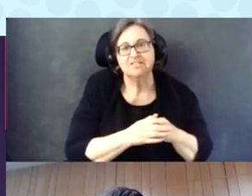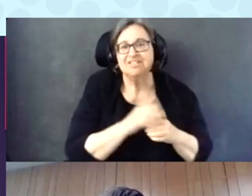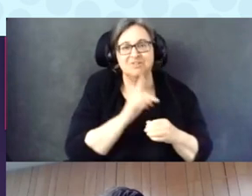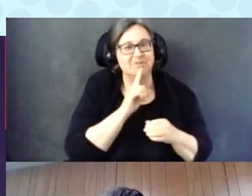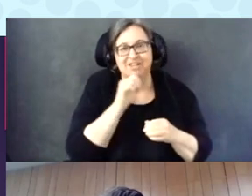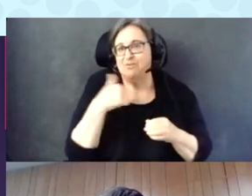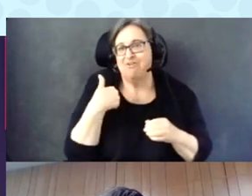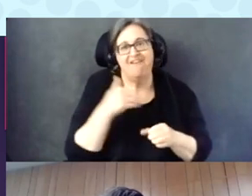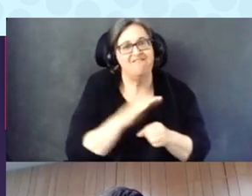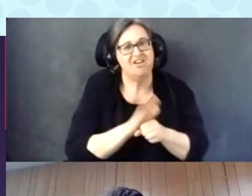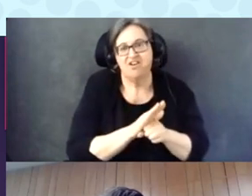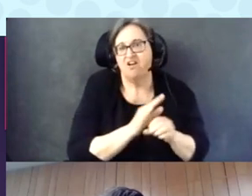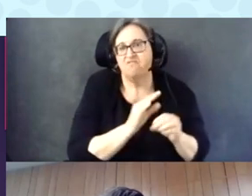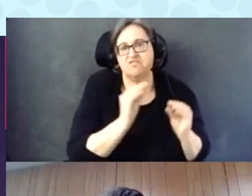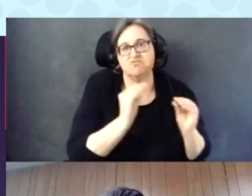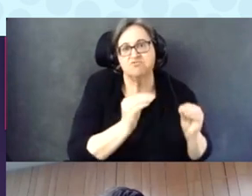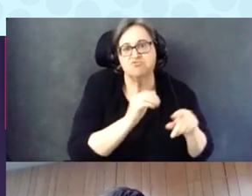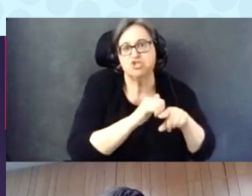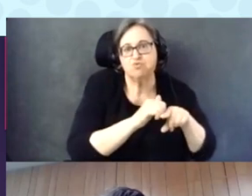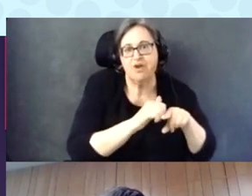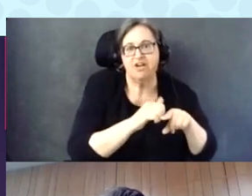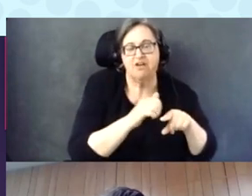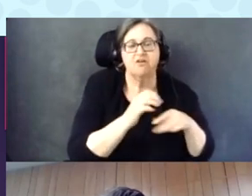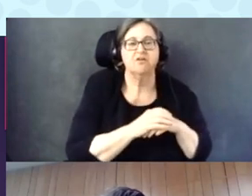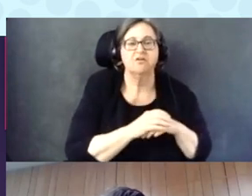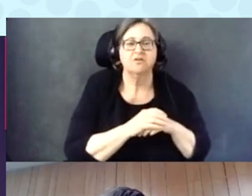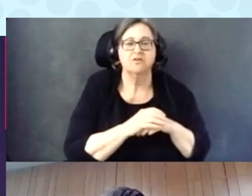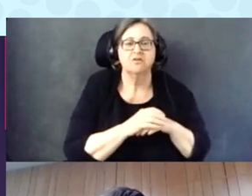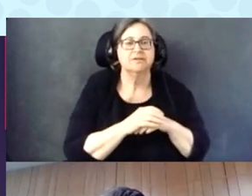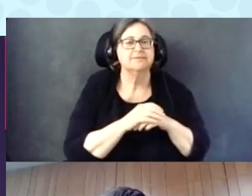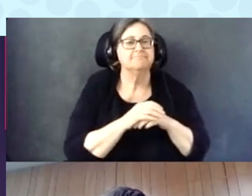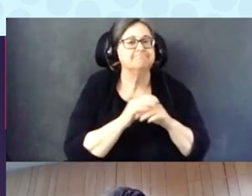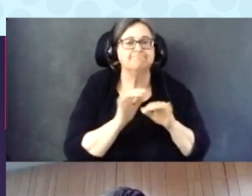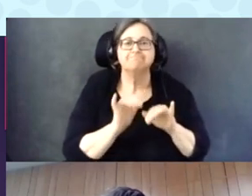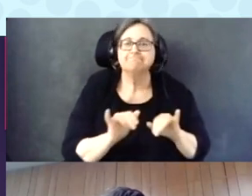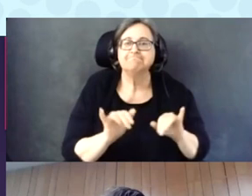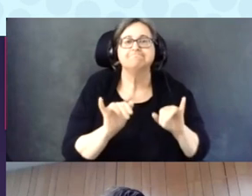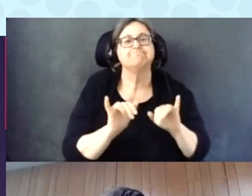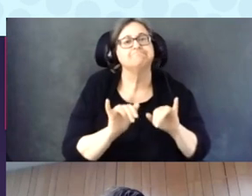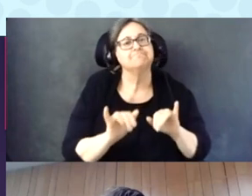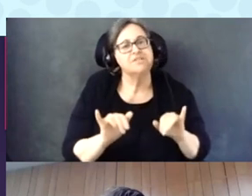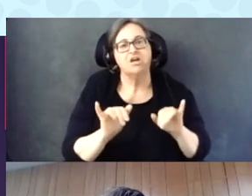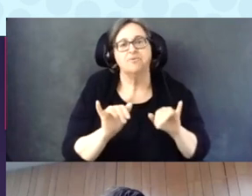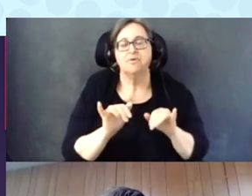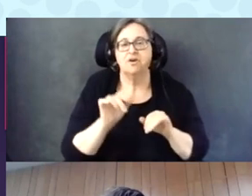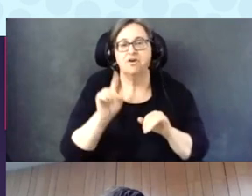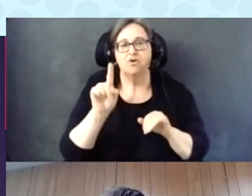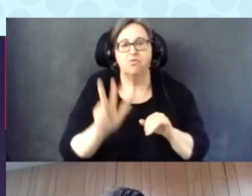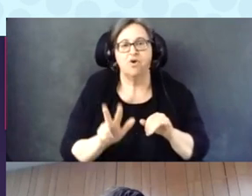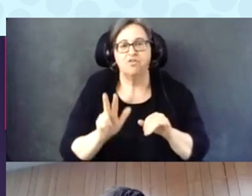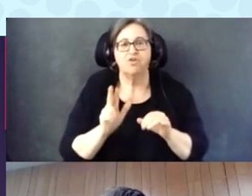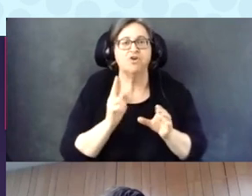It consistently over our surveys about one-third of the survey participants have said that